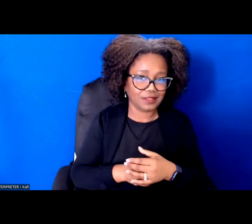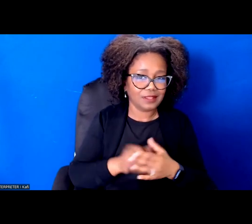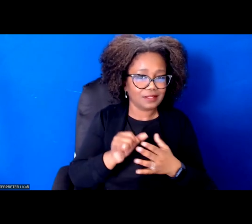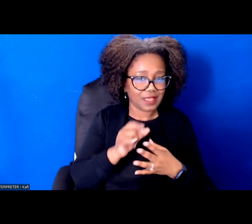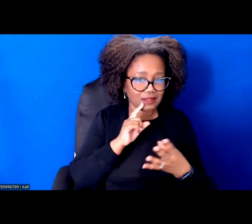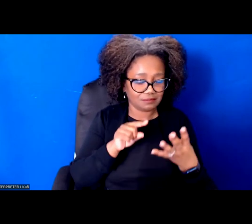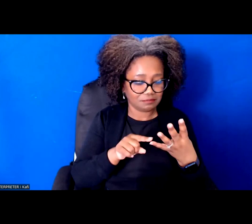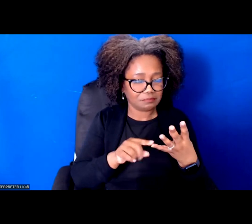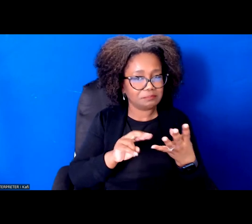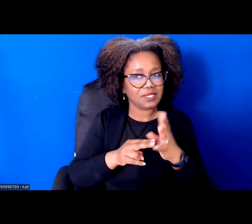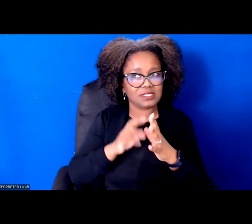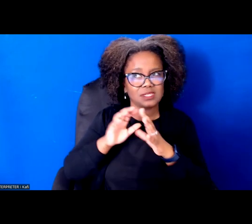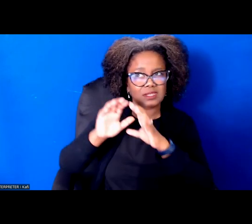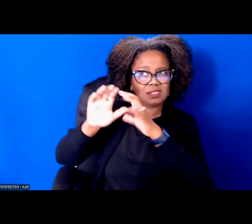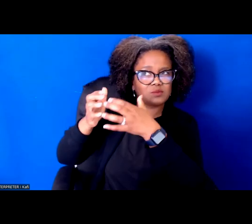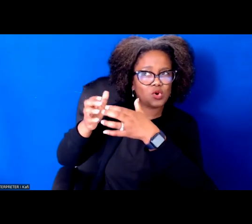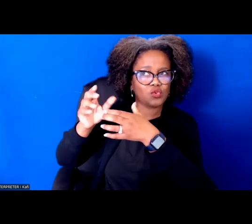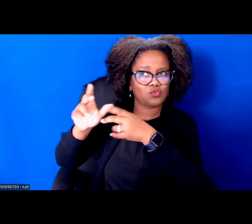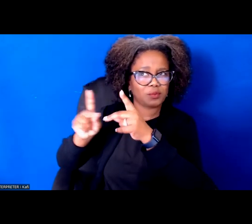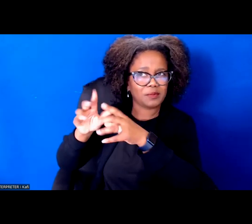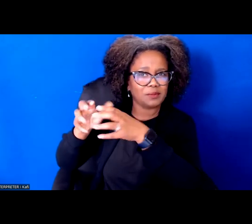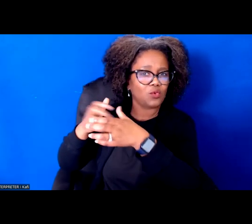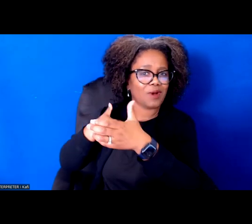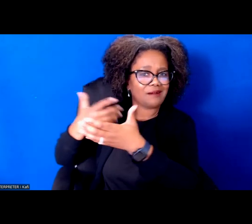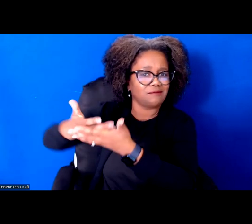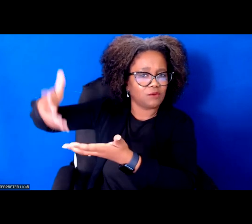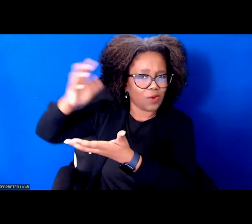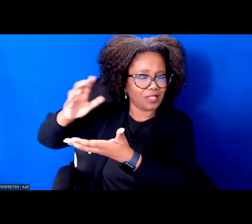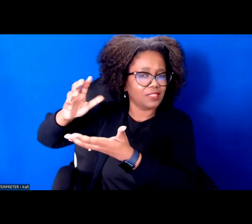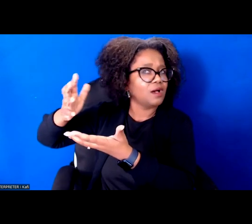An elite to community and public control and in the immediate. That may sound like, oh, that's really a long term goal.